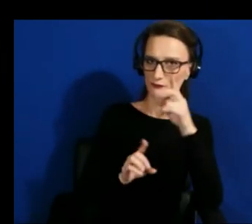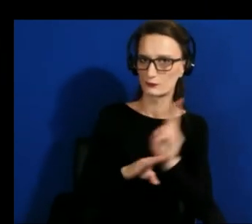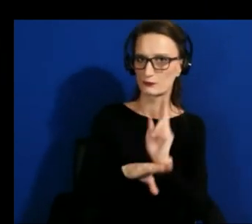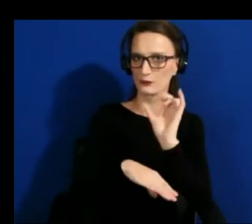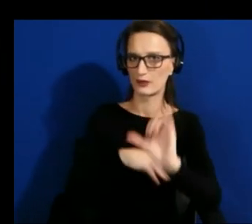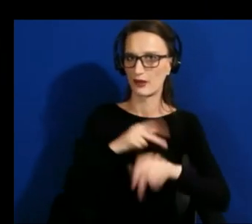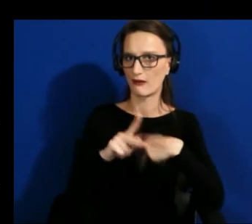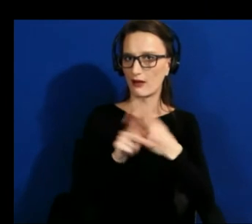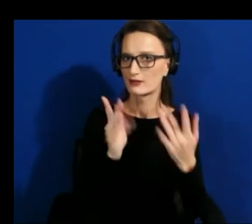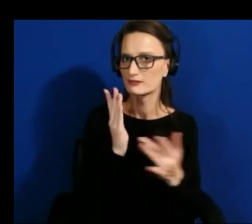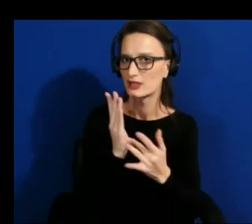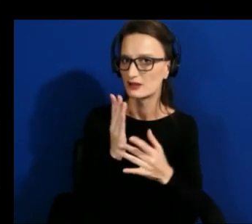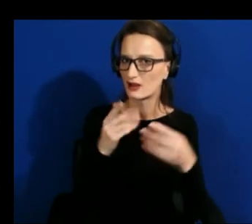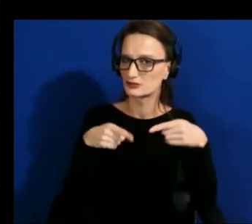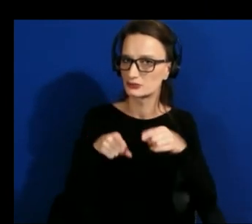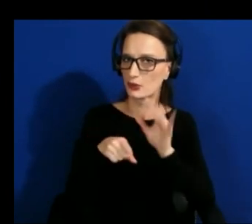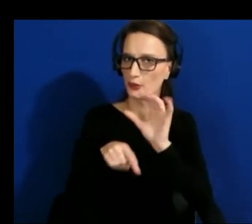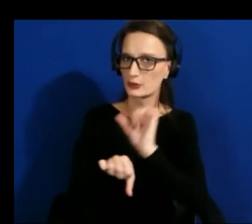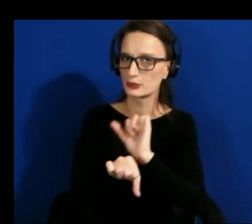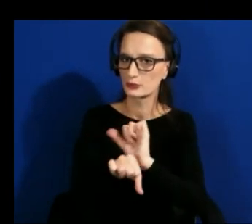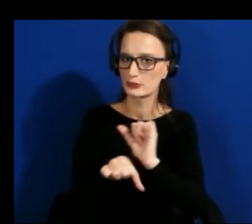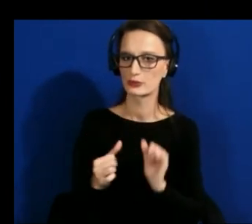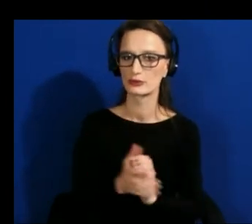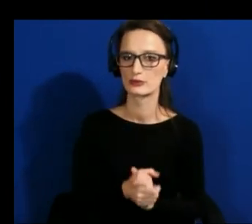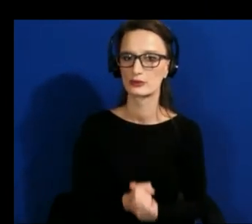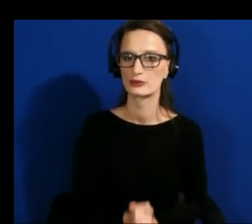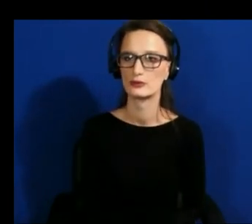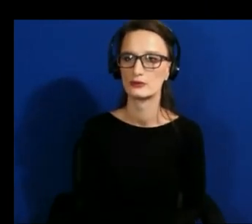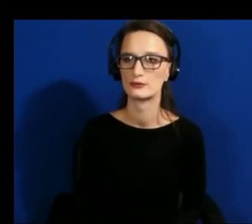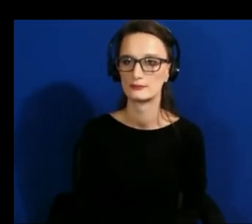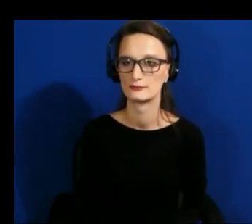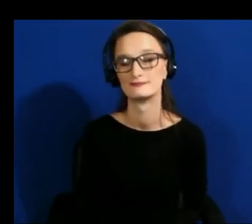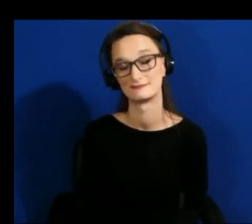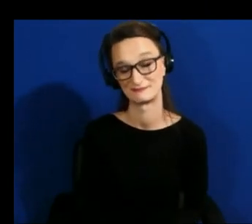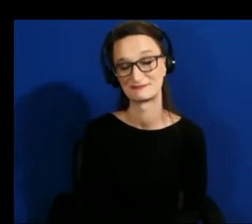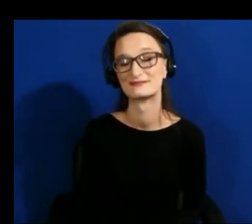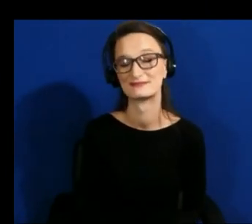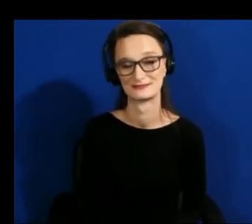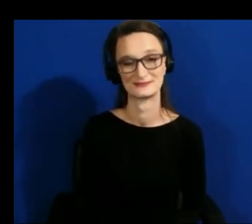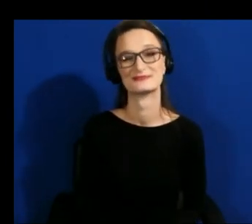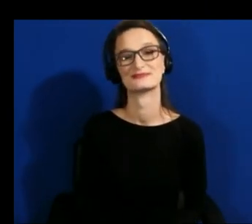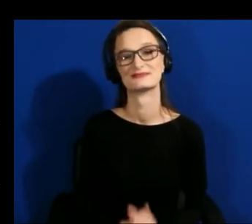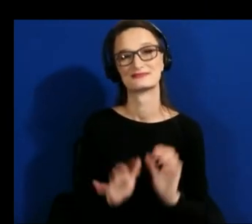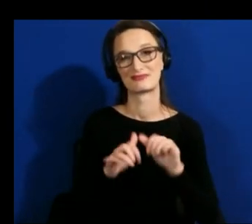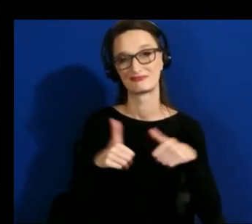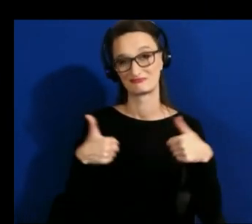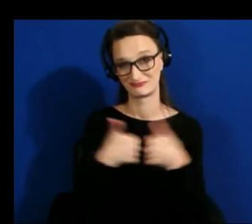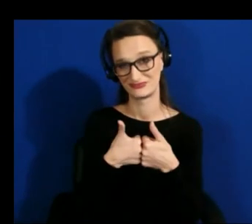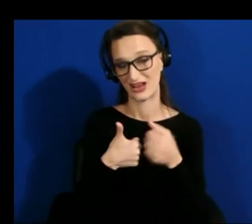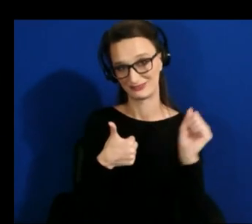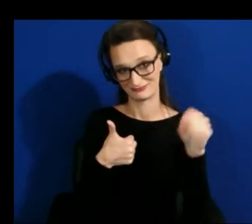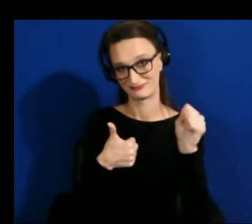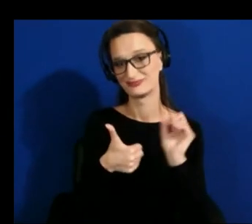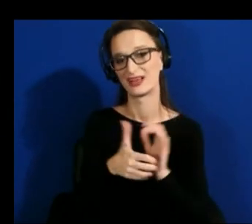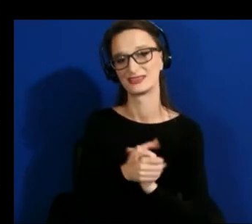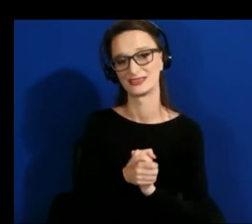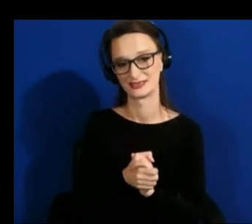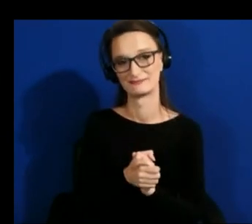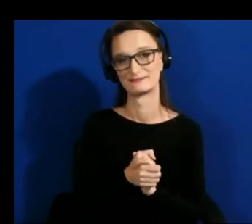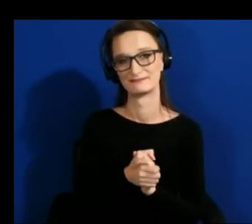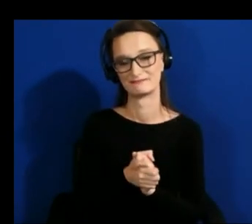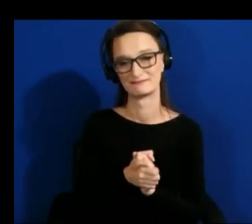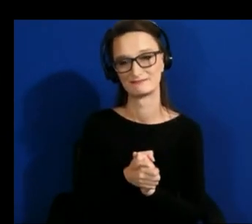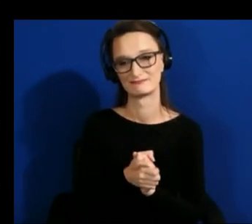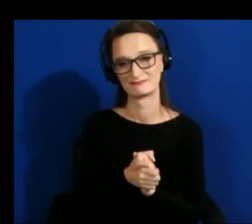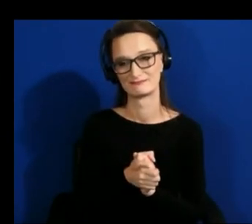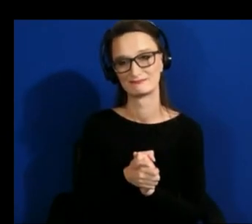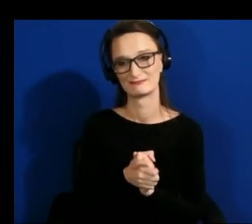yes so it's challenging so i guess one um right now a lot of the technology is quite